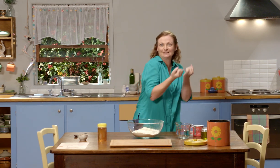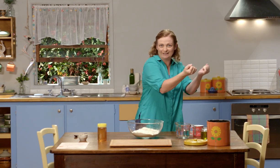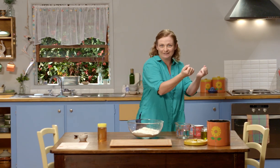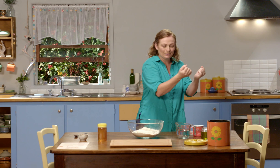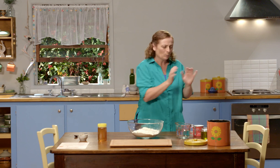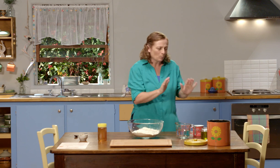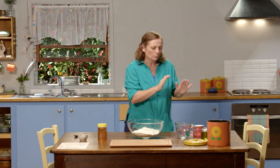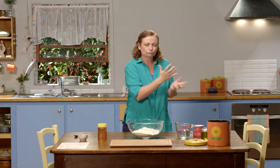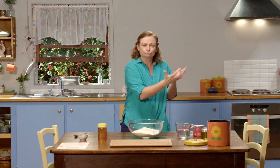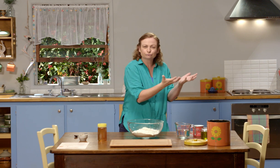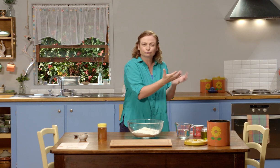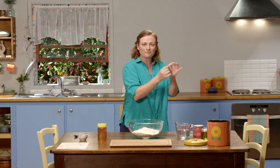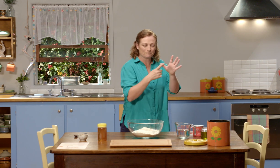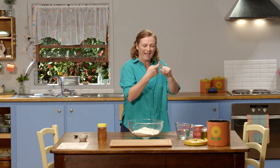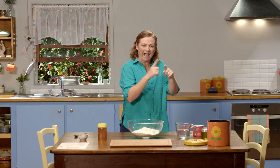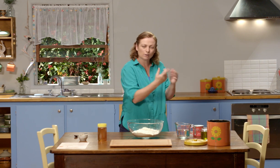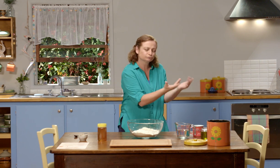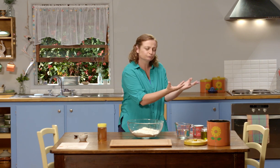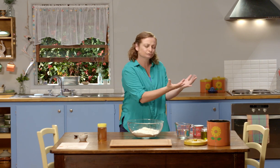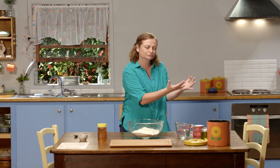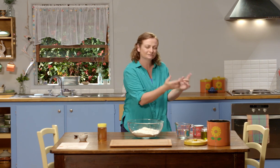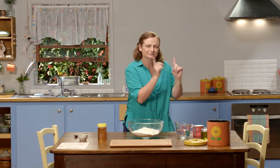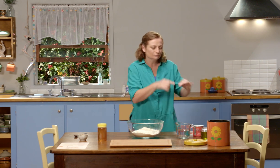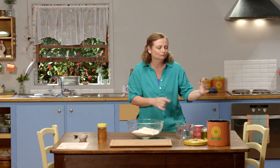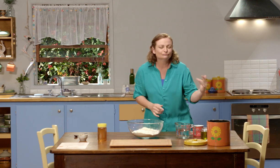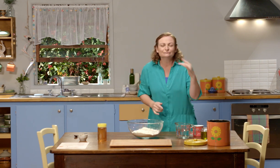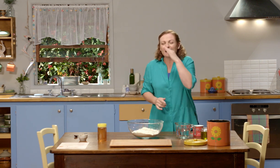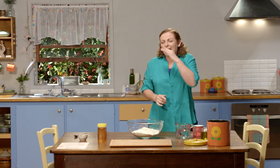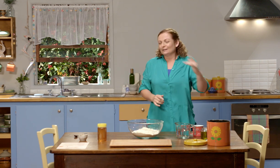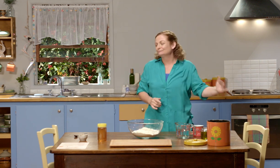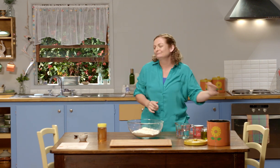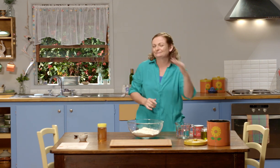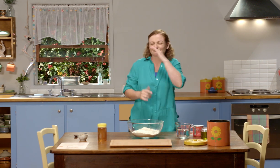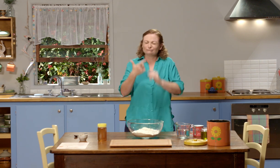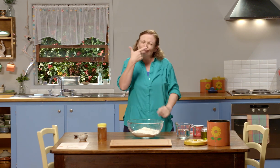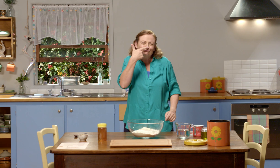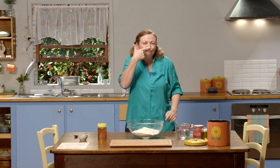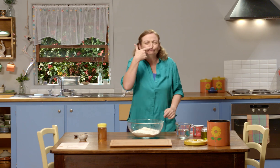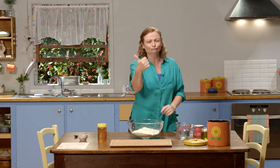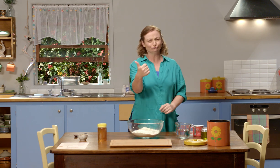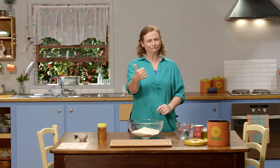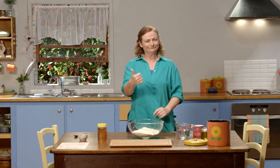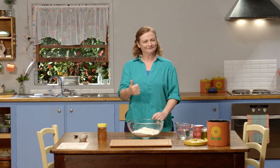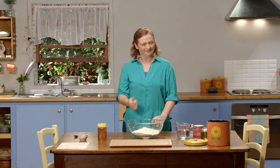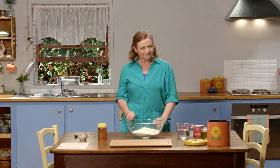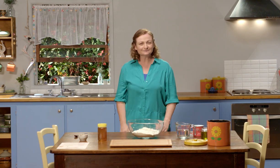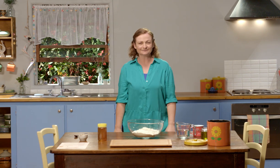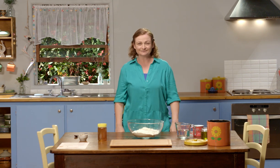and cook, this beautiful smell comes out. Oh it smells delicious.